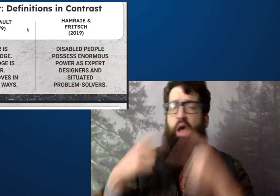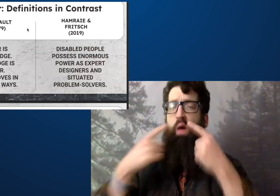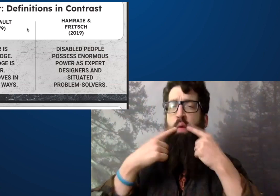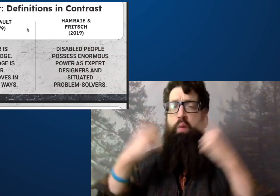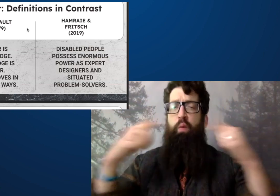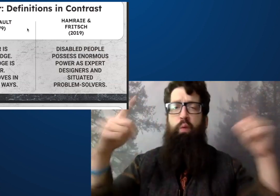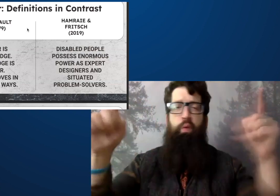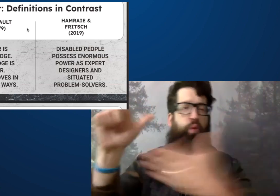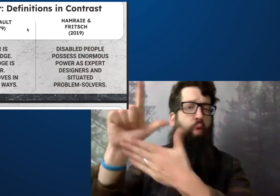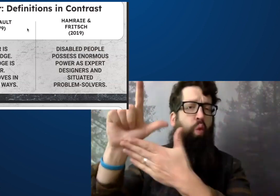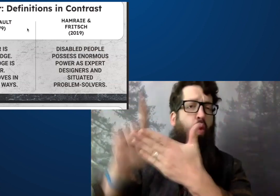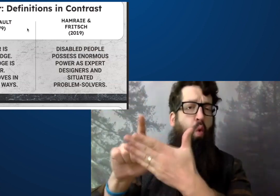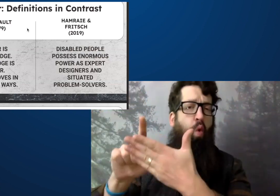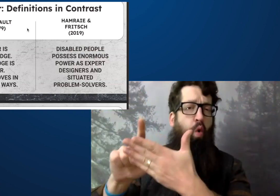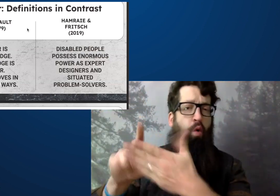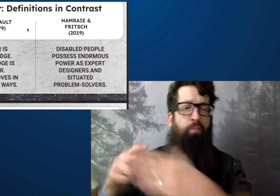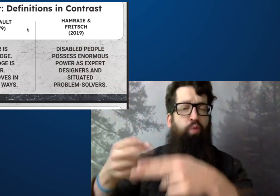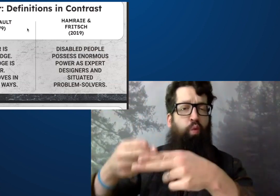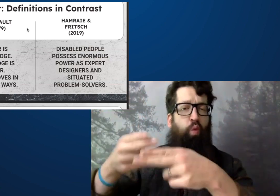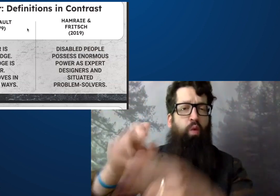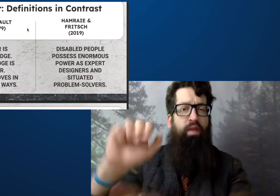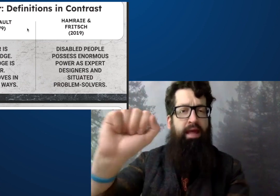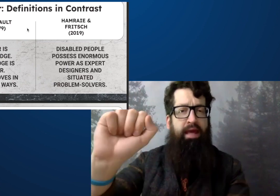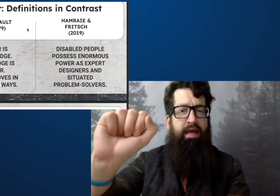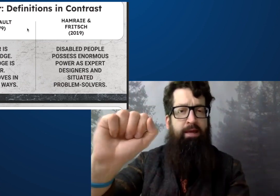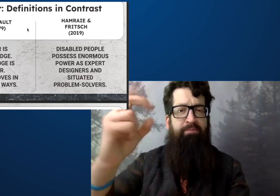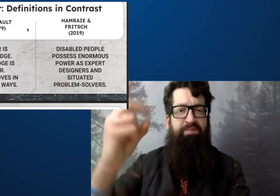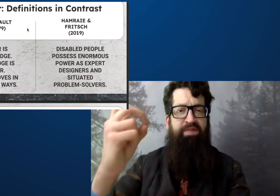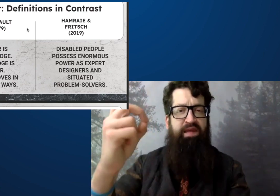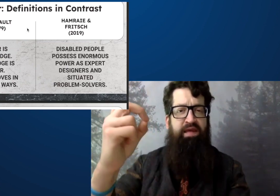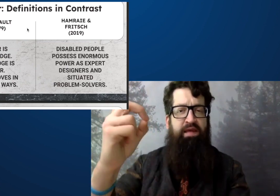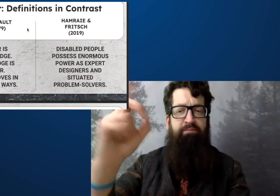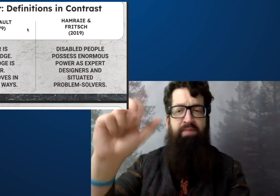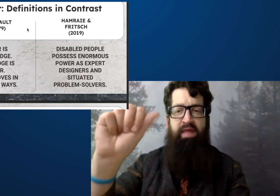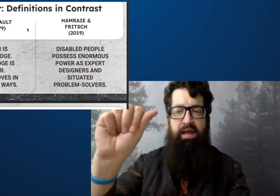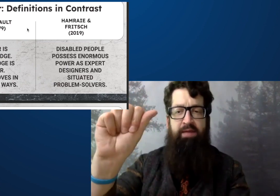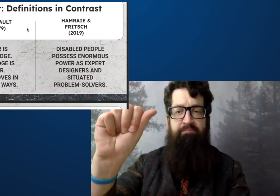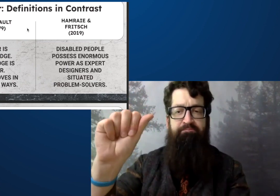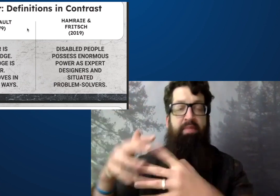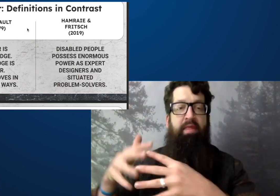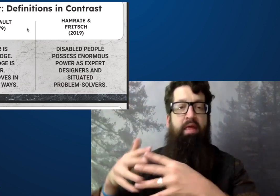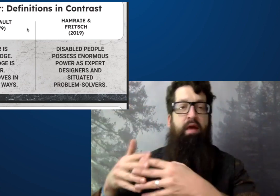In the United States, for example, there has been successful legal